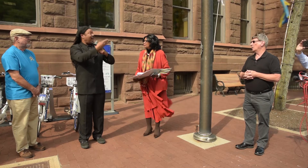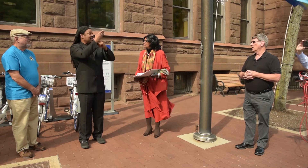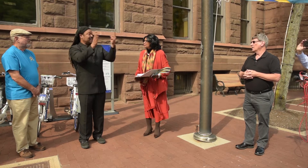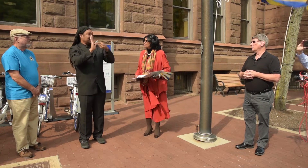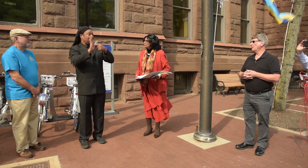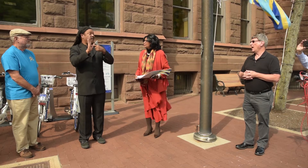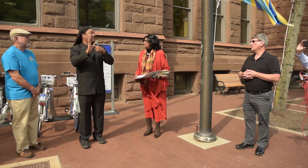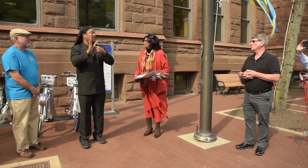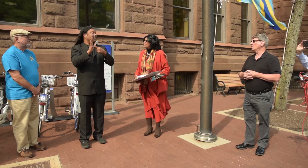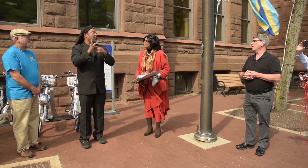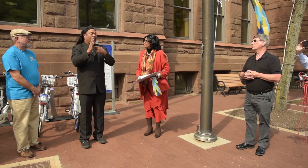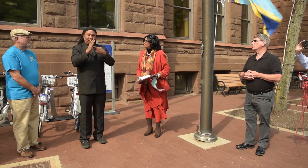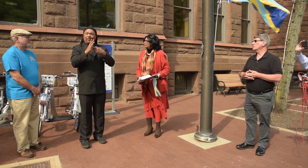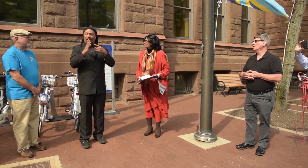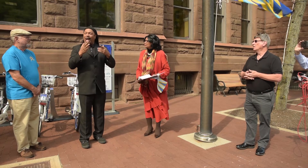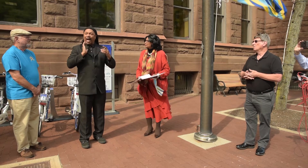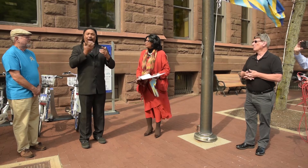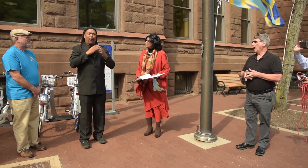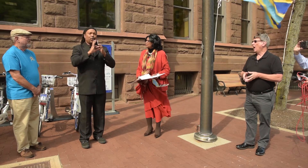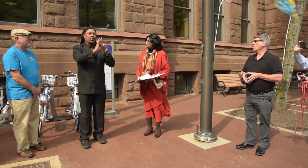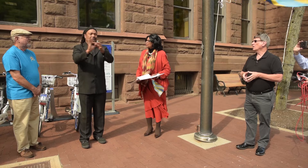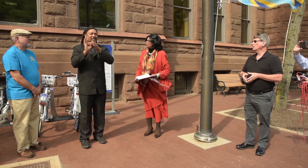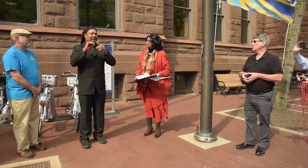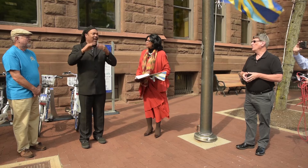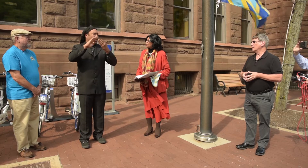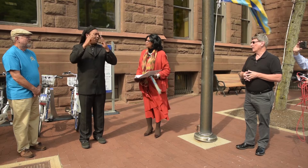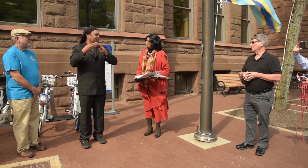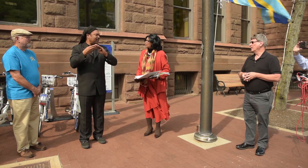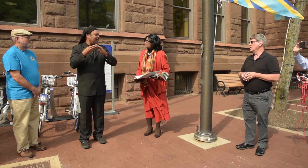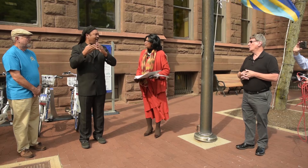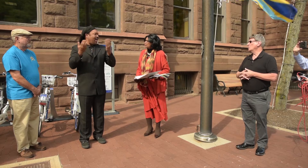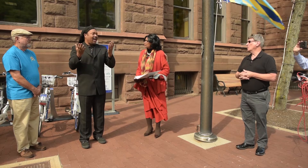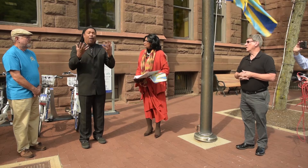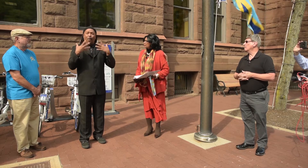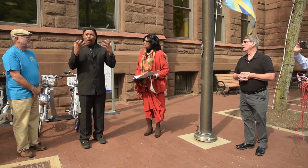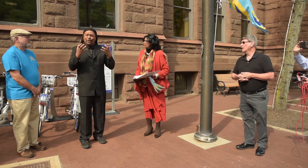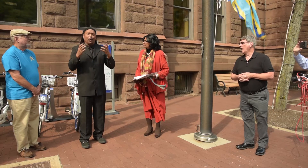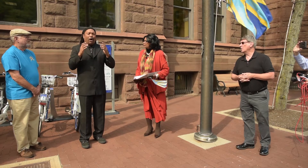this flag symbolizes our unity in the community and we want to